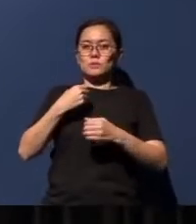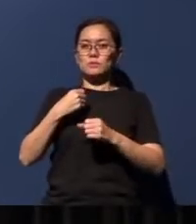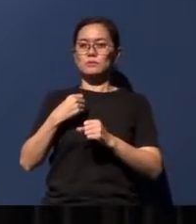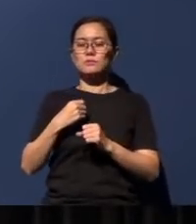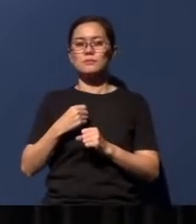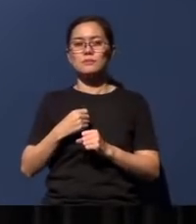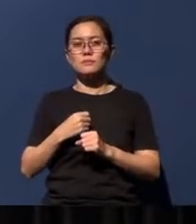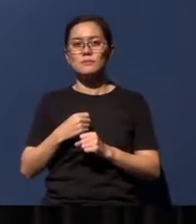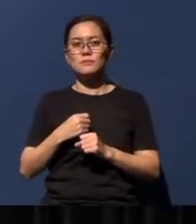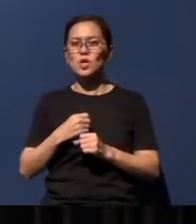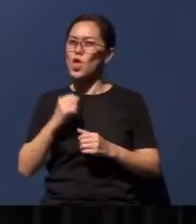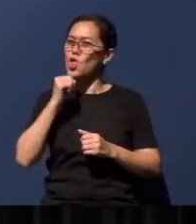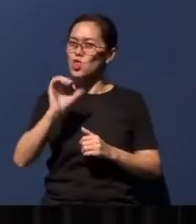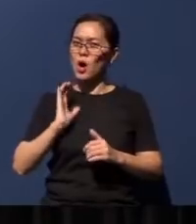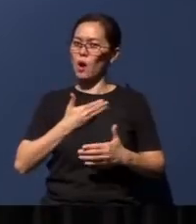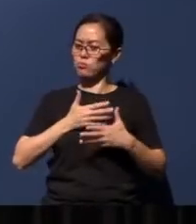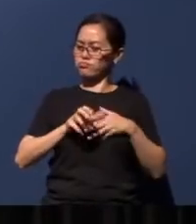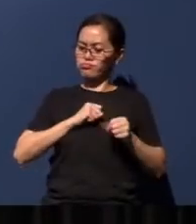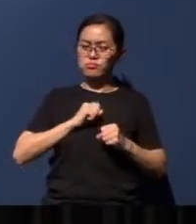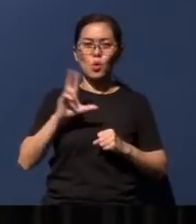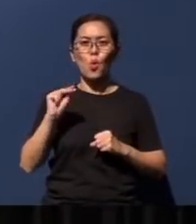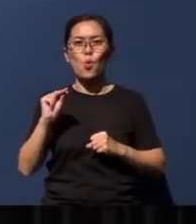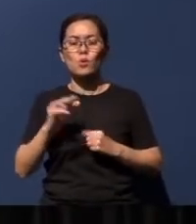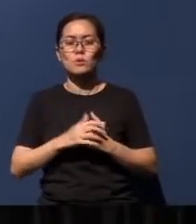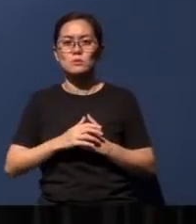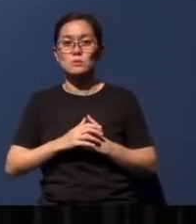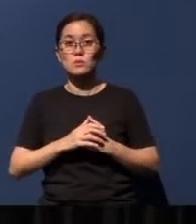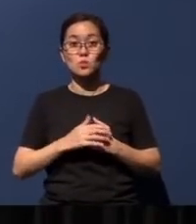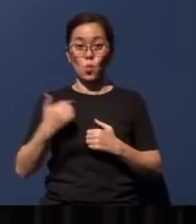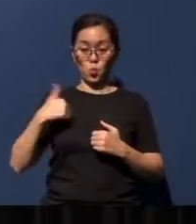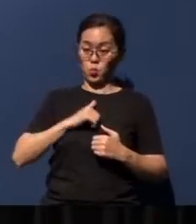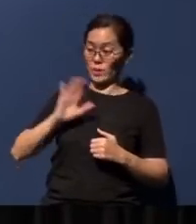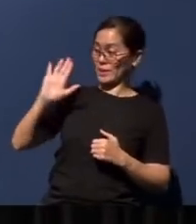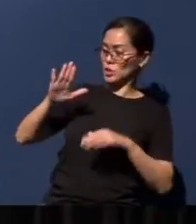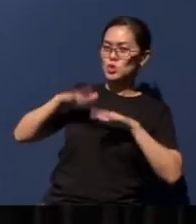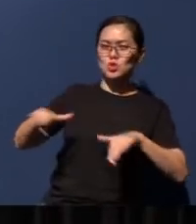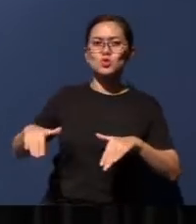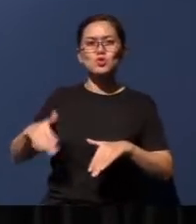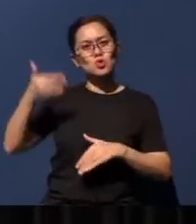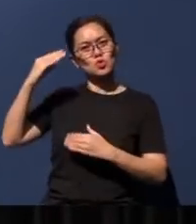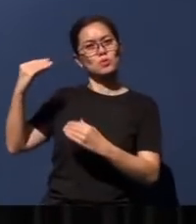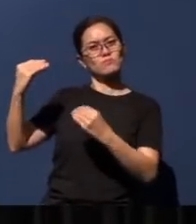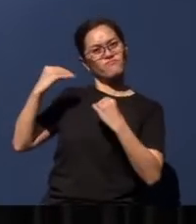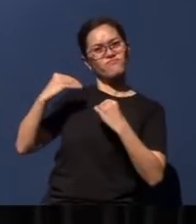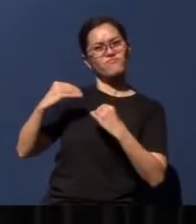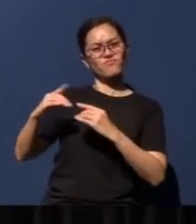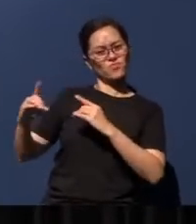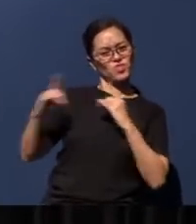not our destruction. You know, as His children, God will discipline us, and He will do it for our own